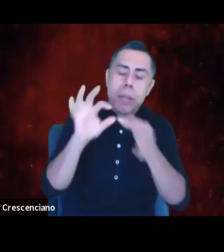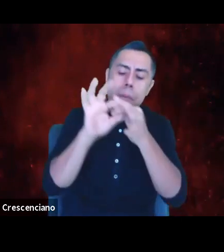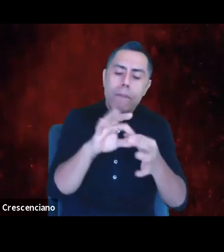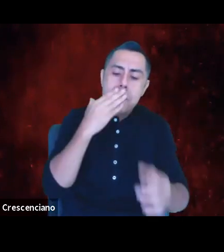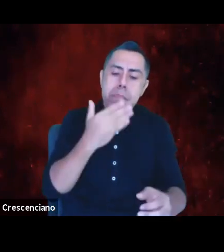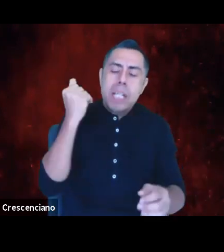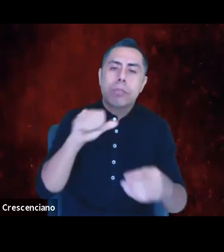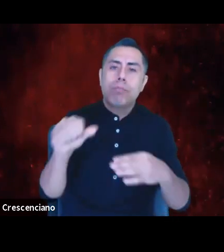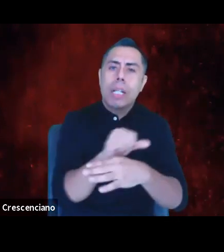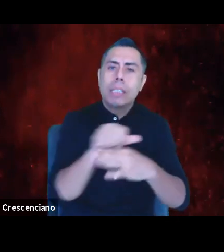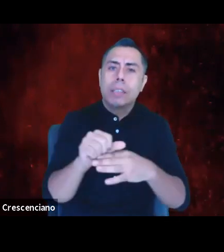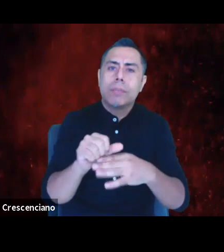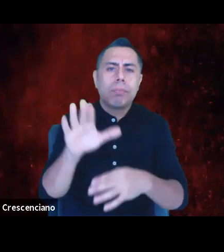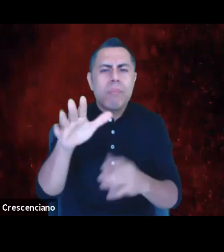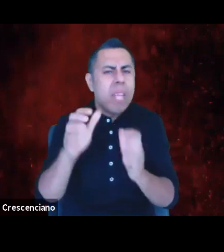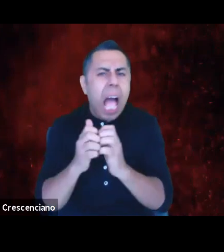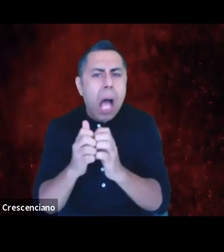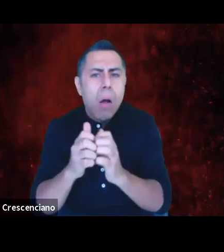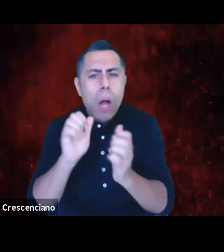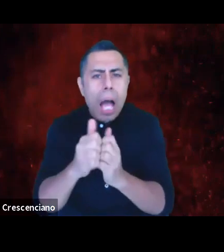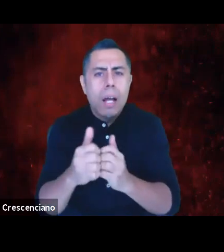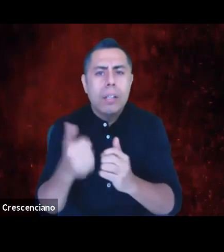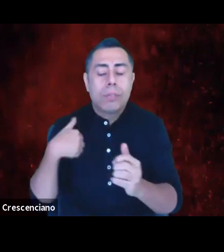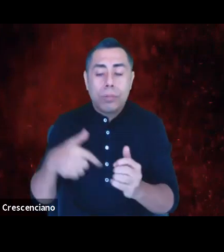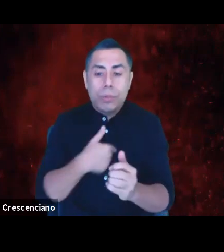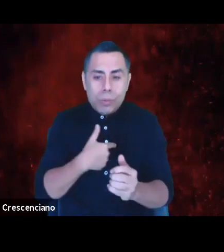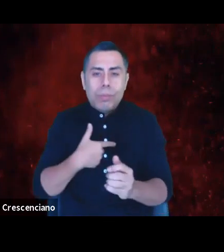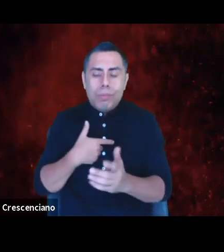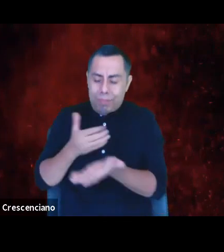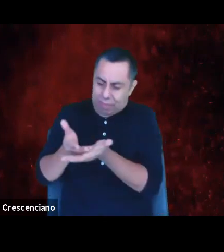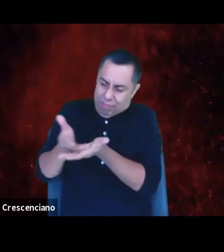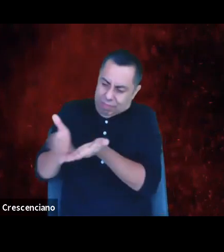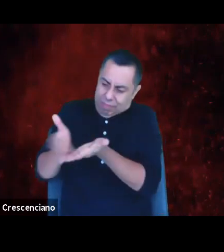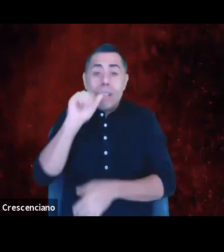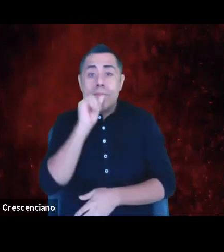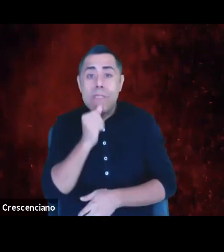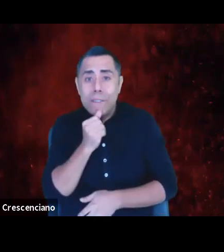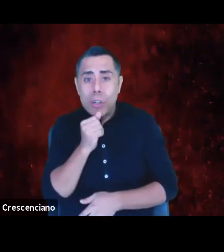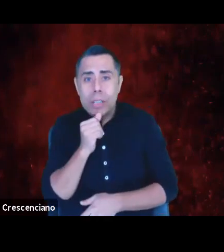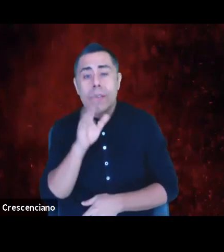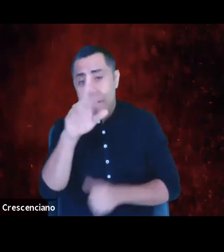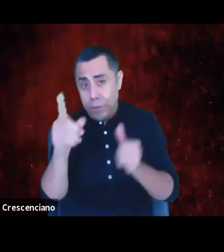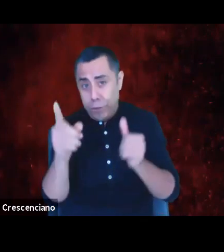How can we do that? How can we choose to step out of suffering? First, I think we can, even if just for a moment